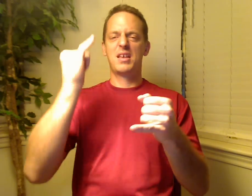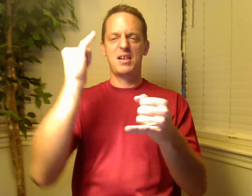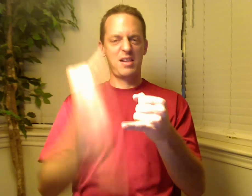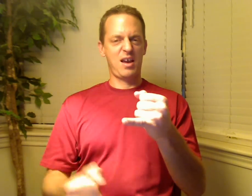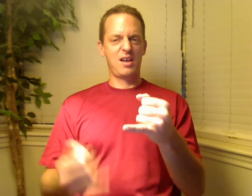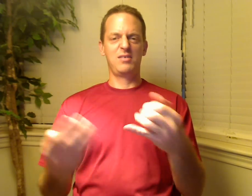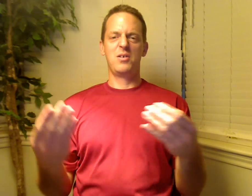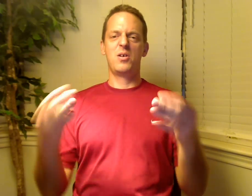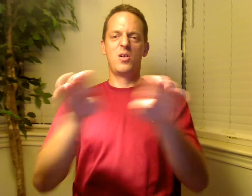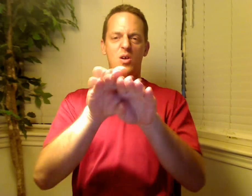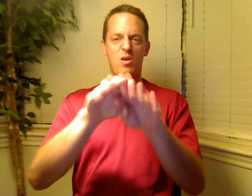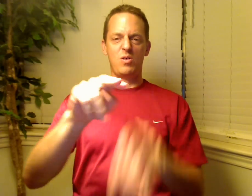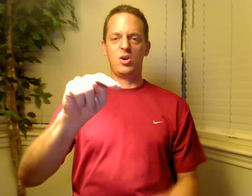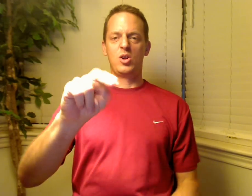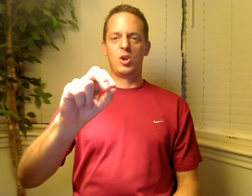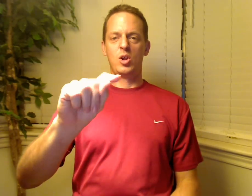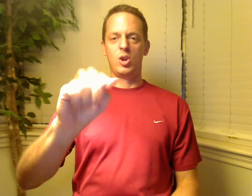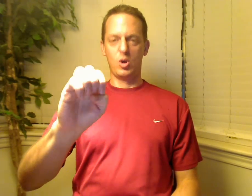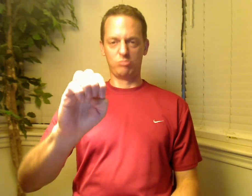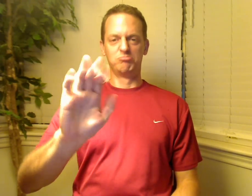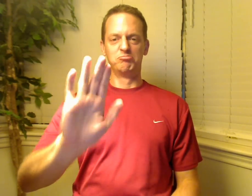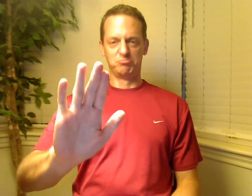It is conclusion note.